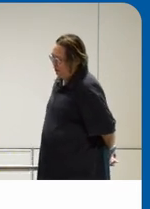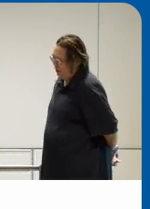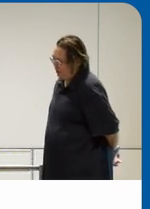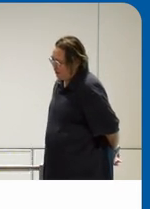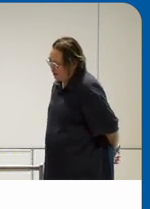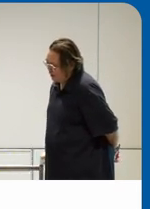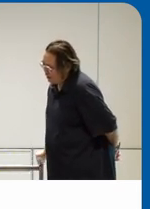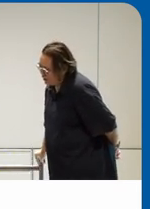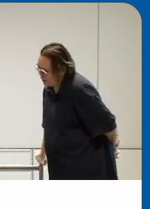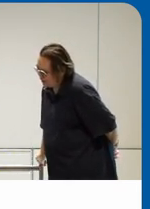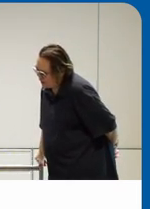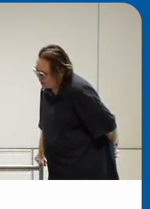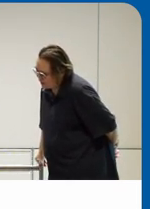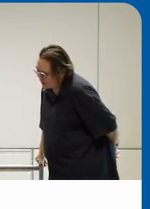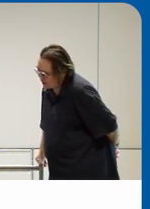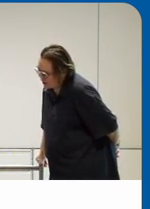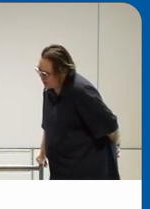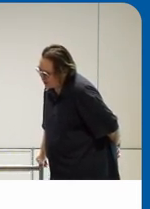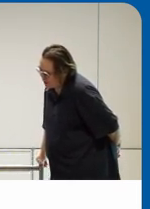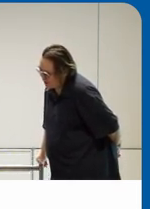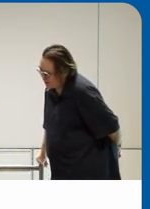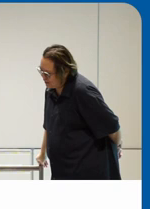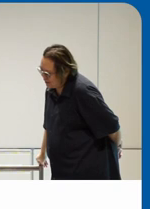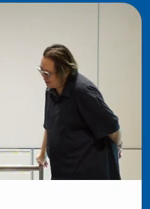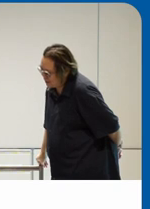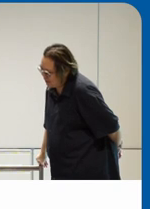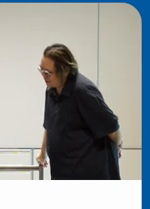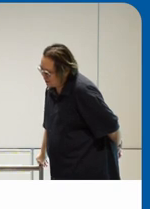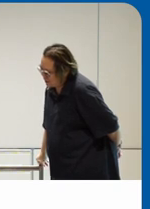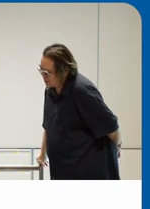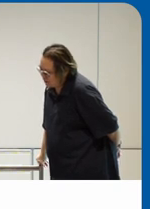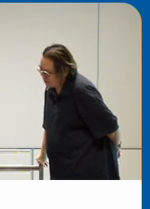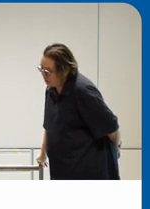only move in four directions and when you bump into walls it makes that sound these